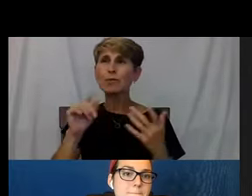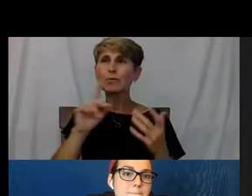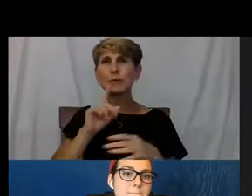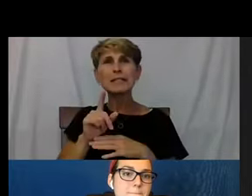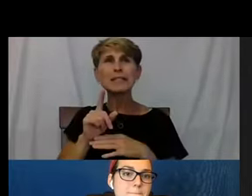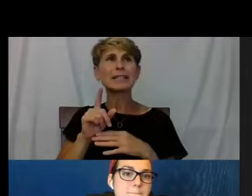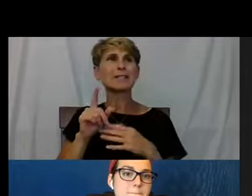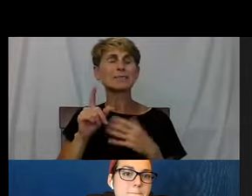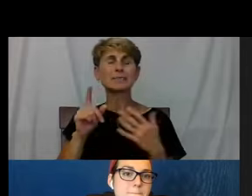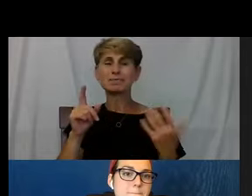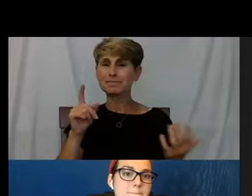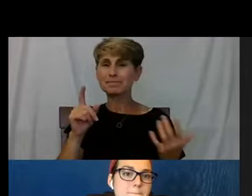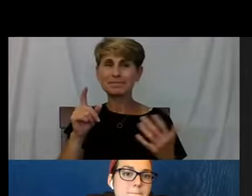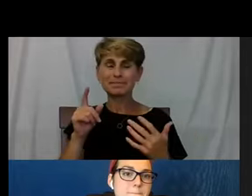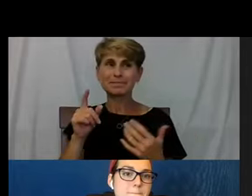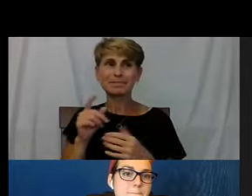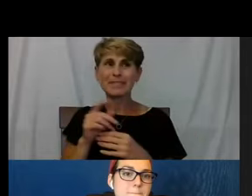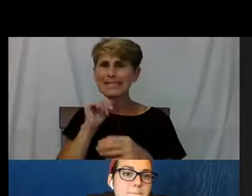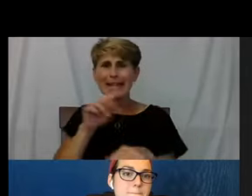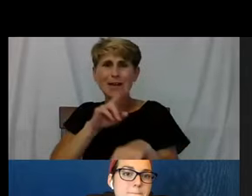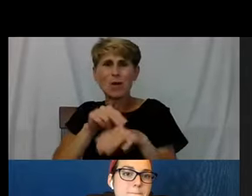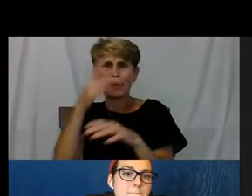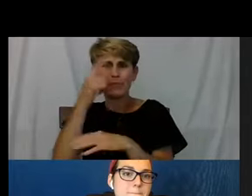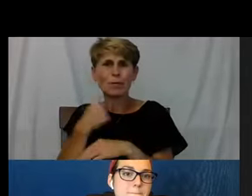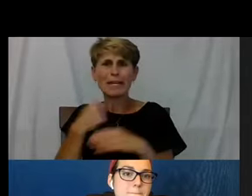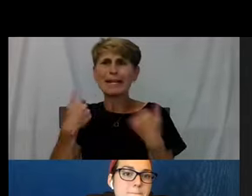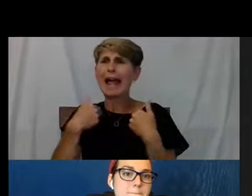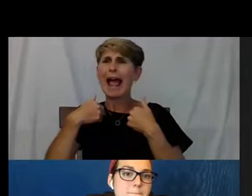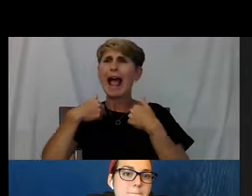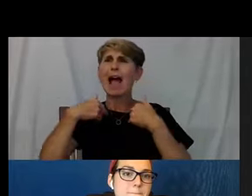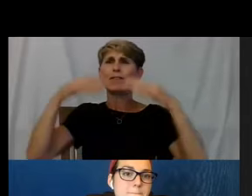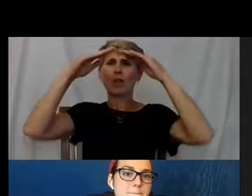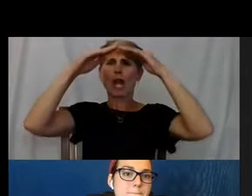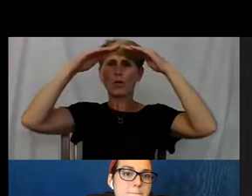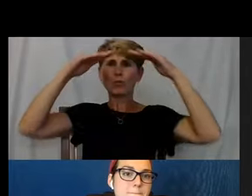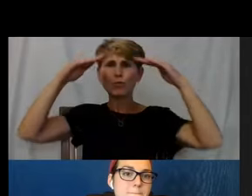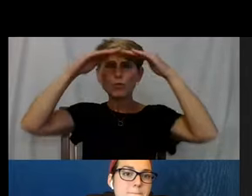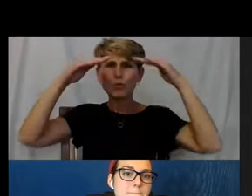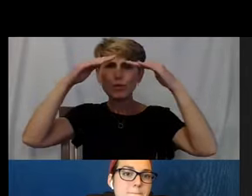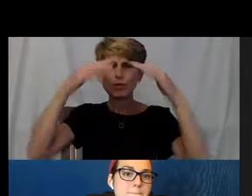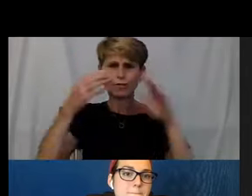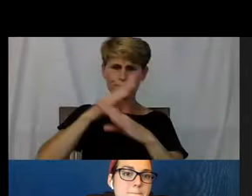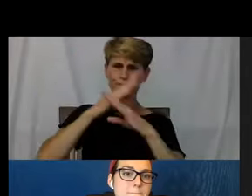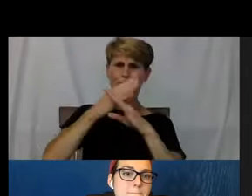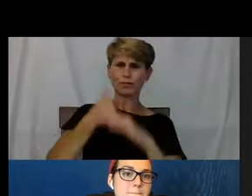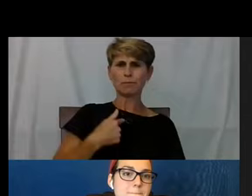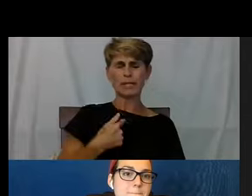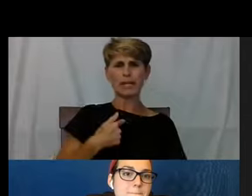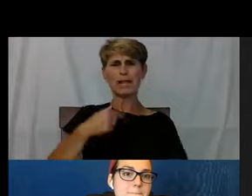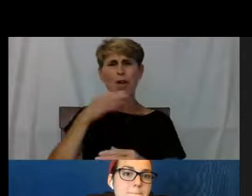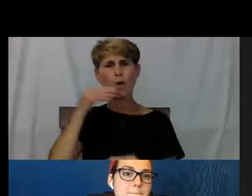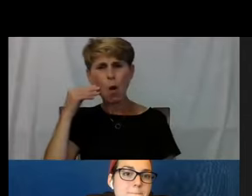And I have support to say it's okay, take that brave step into freedom.